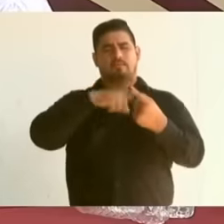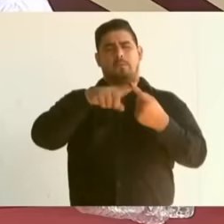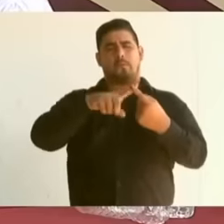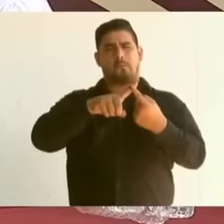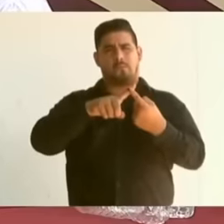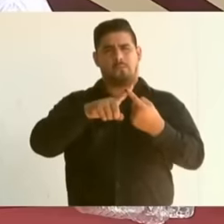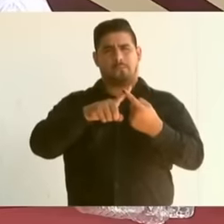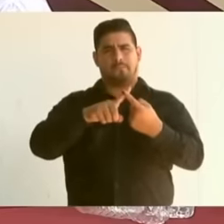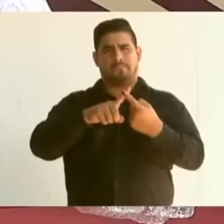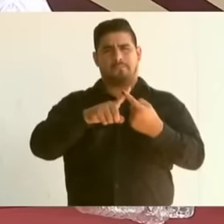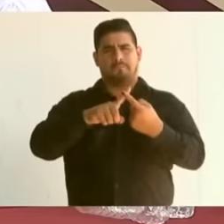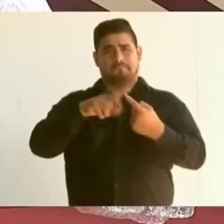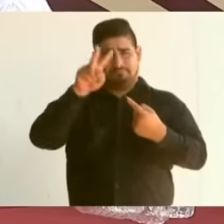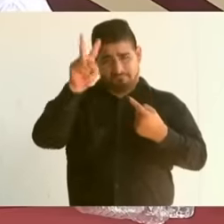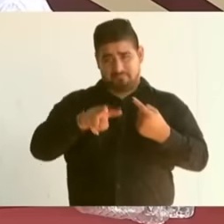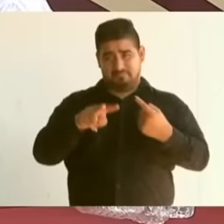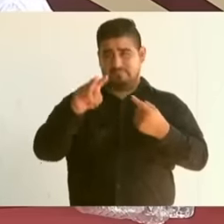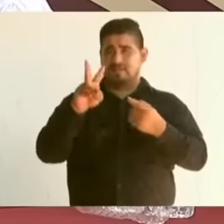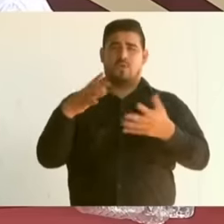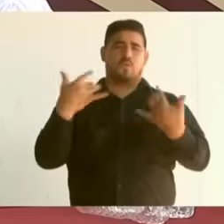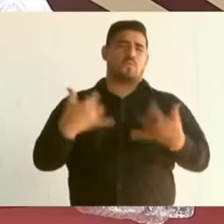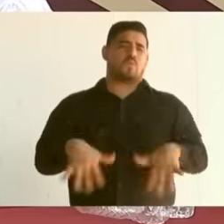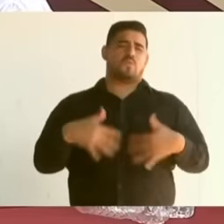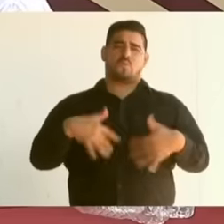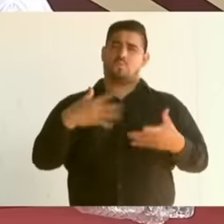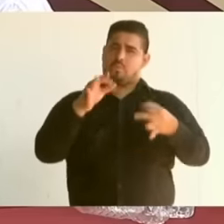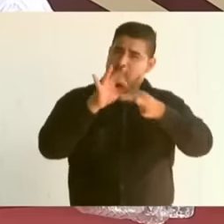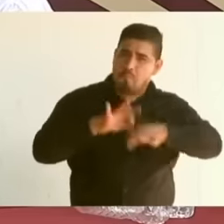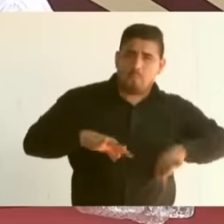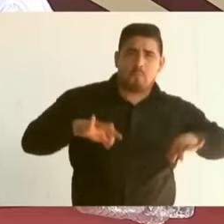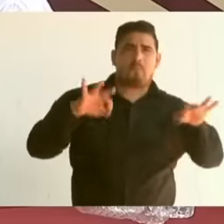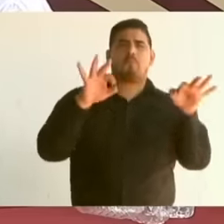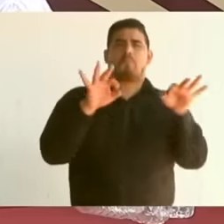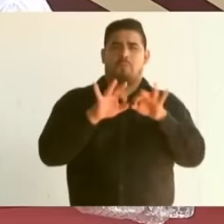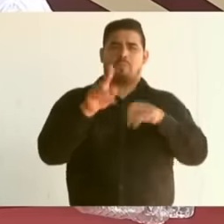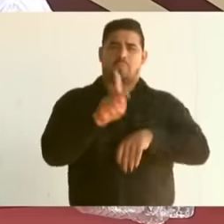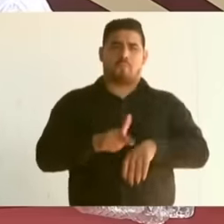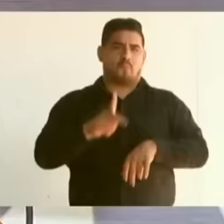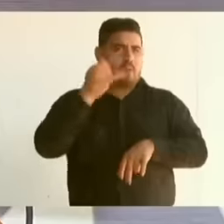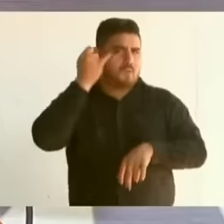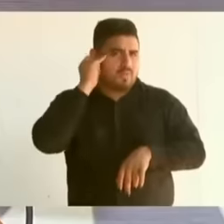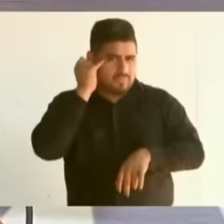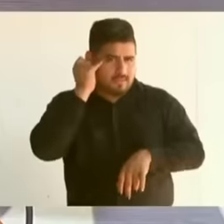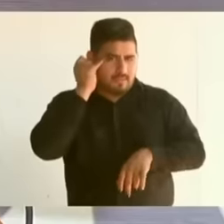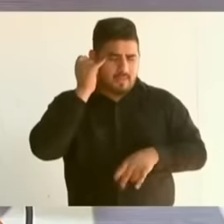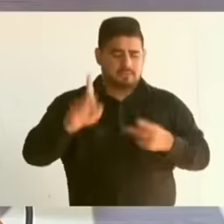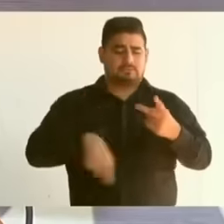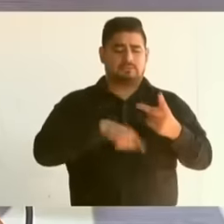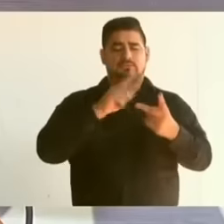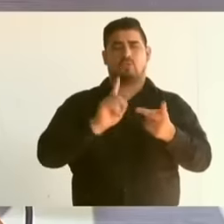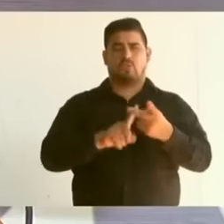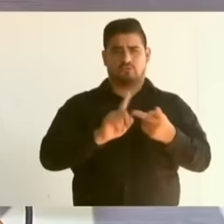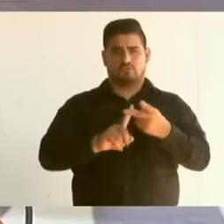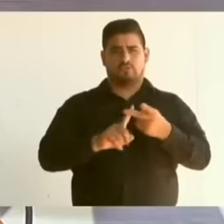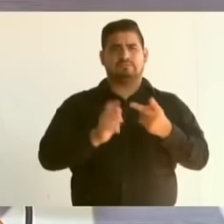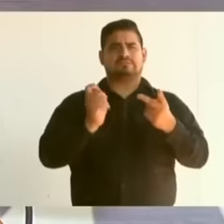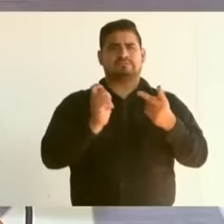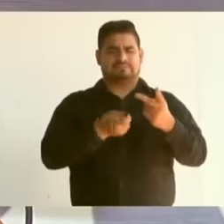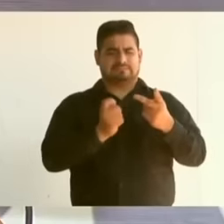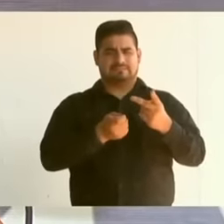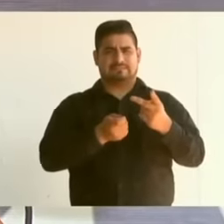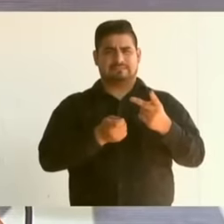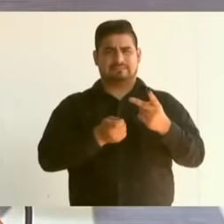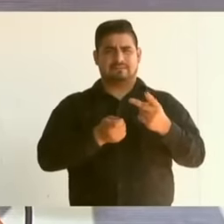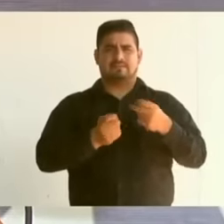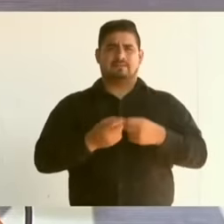greatness of the native peoples, our roots, and two, the fertile history of our